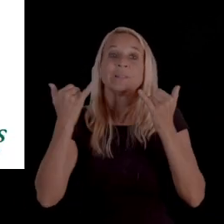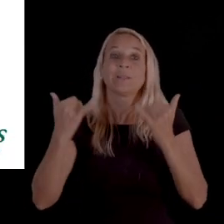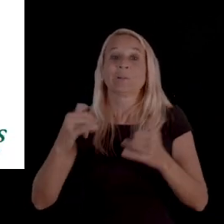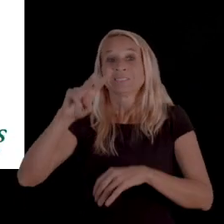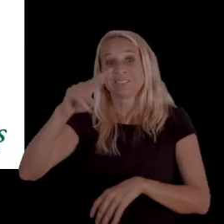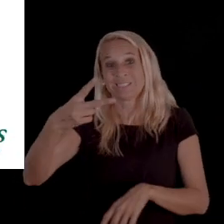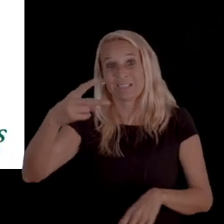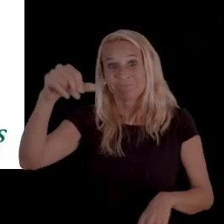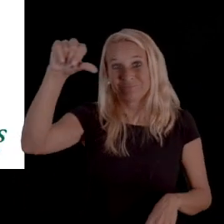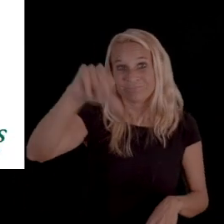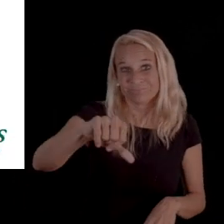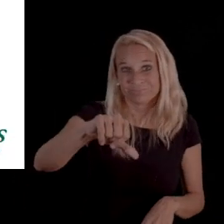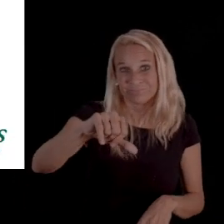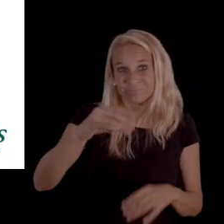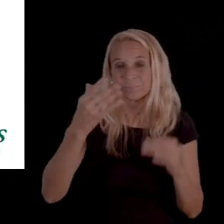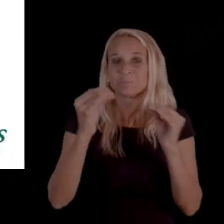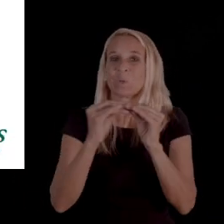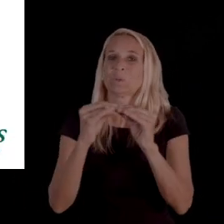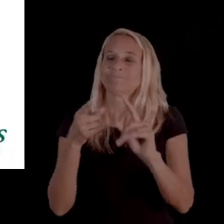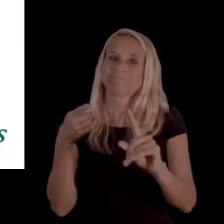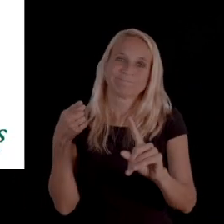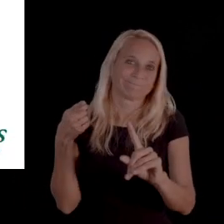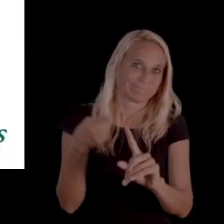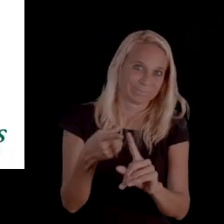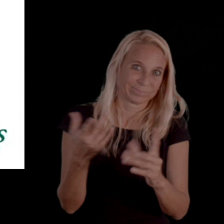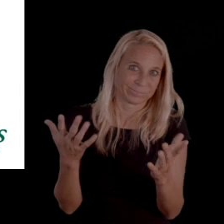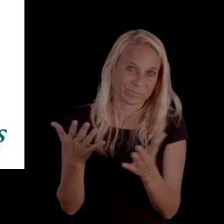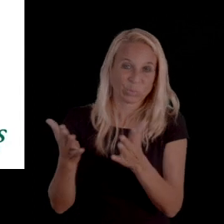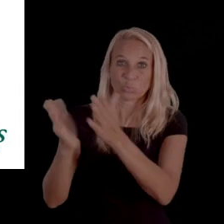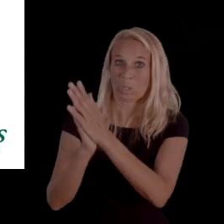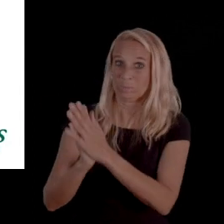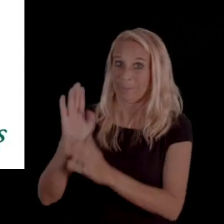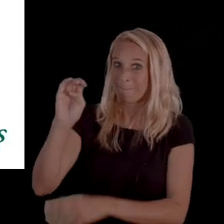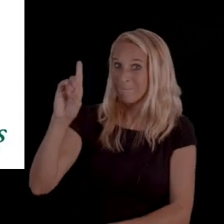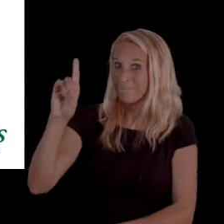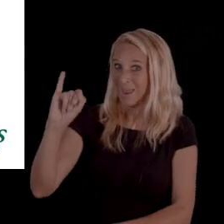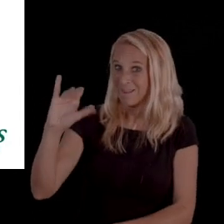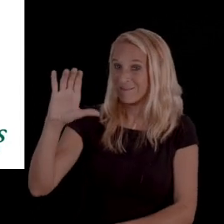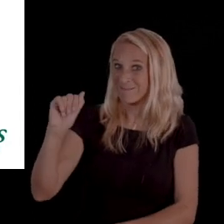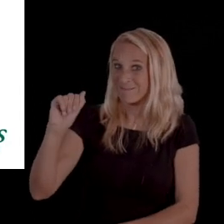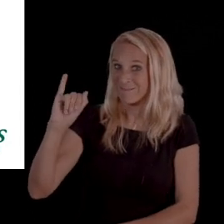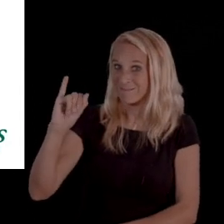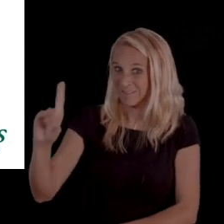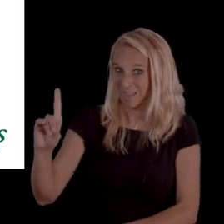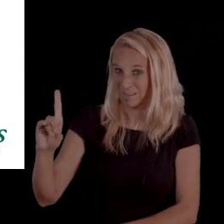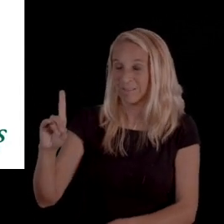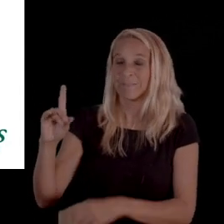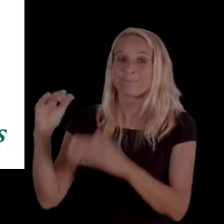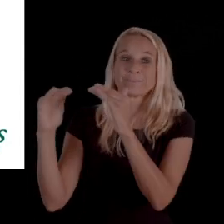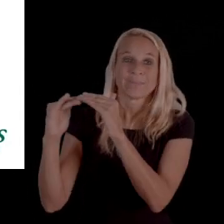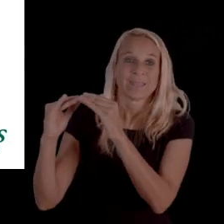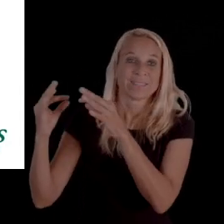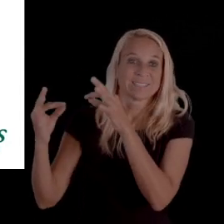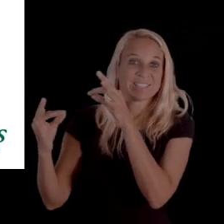So, within the secondary notice, it's now more specific to requesting a Medicaid fair hearing